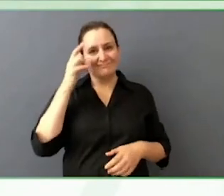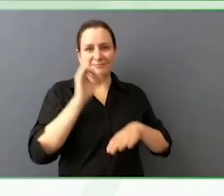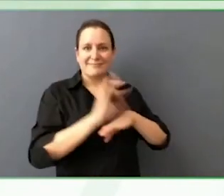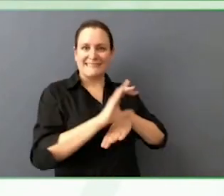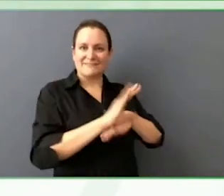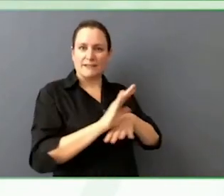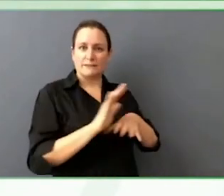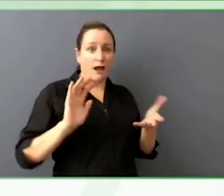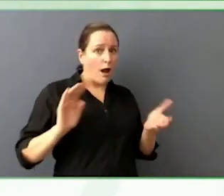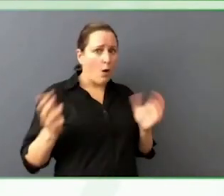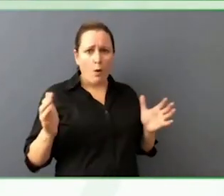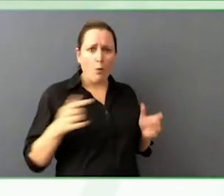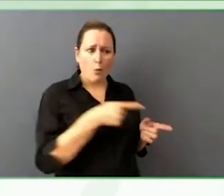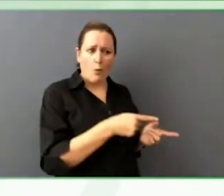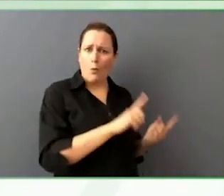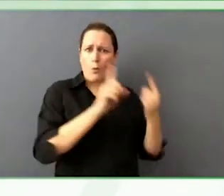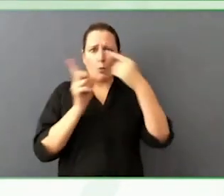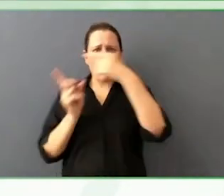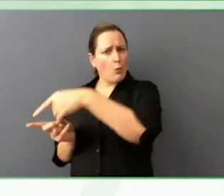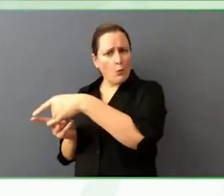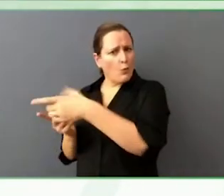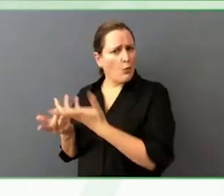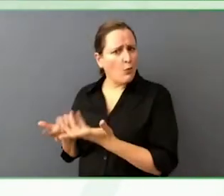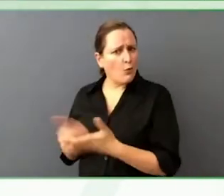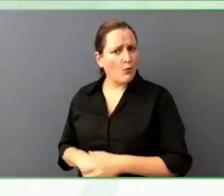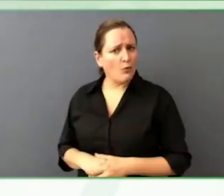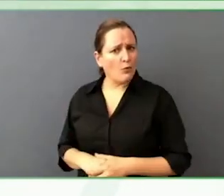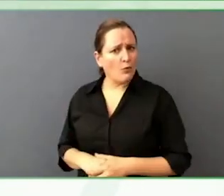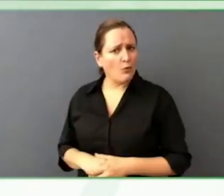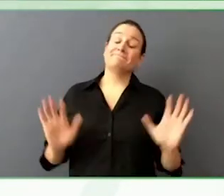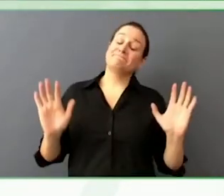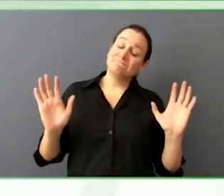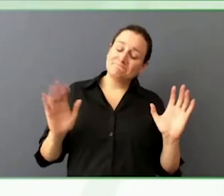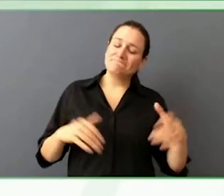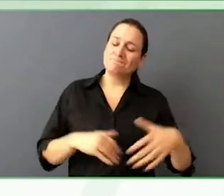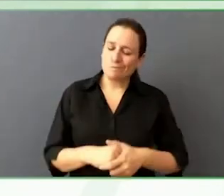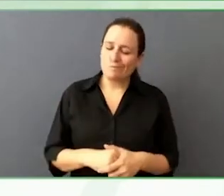I will start with the basic things. We have a digital Vx accessibility.